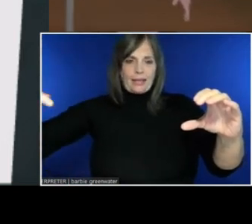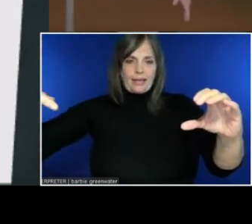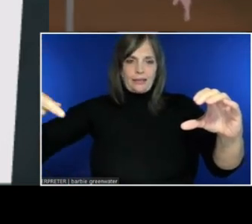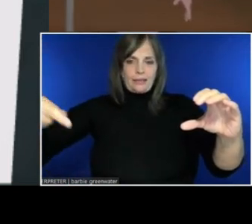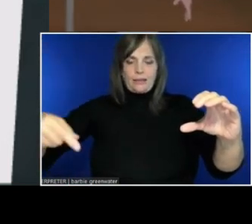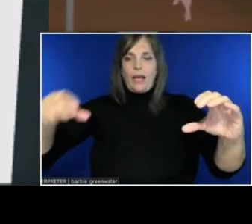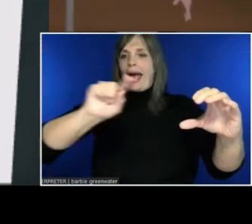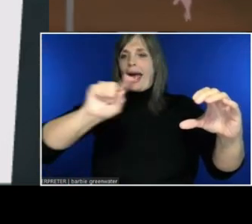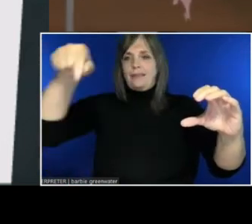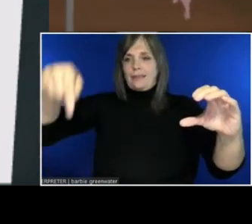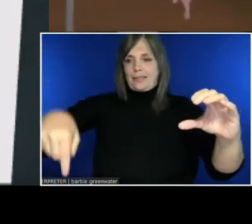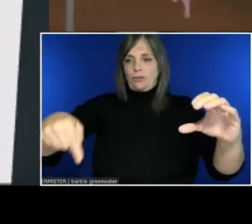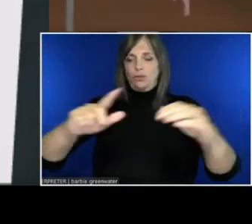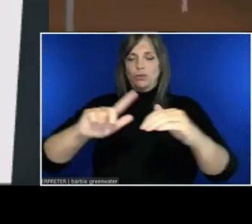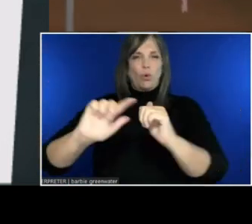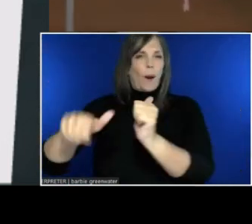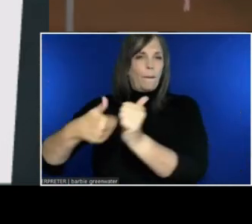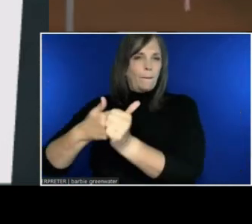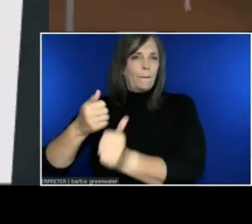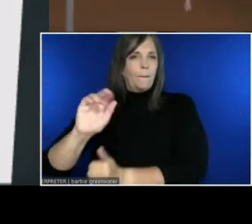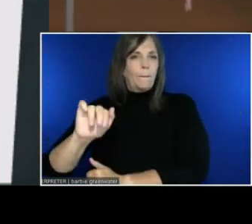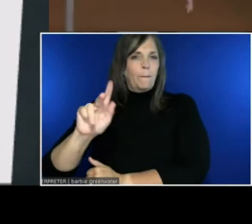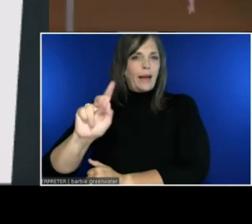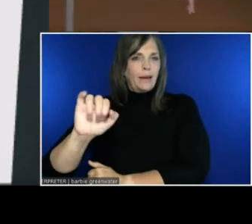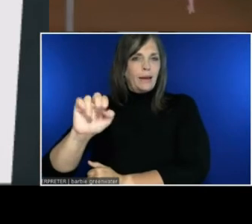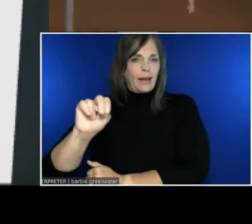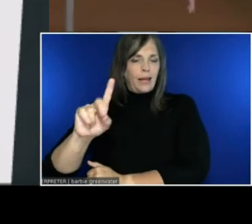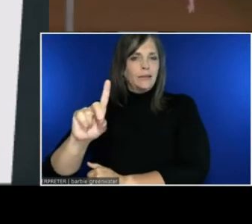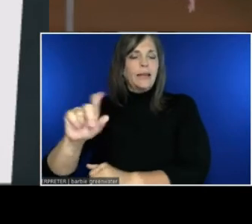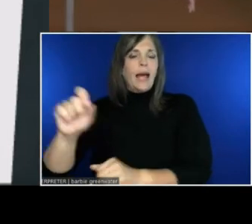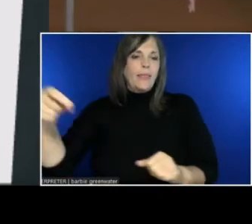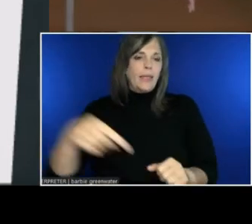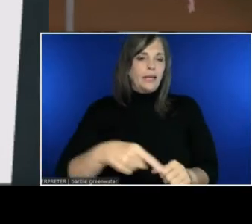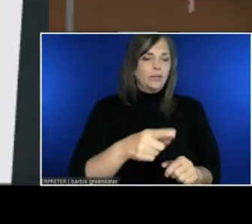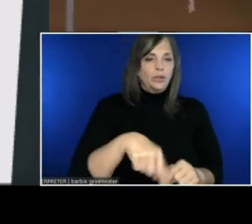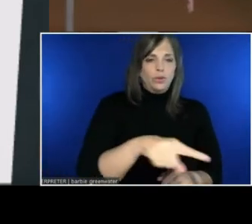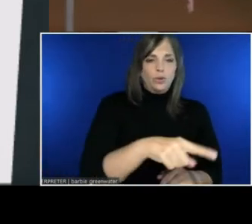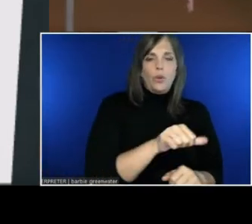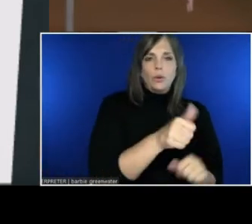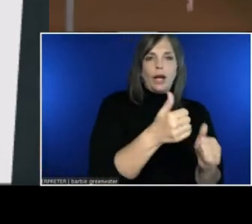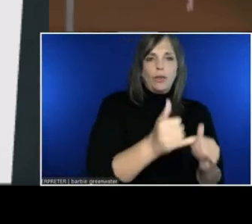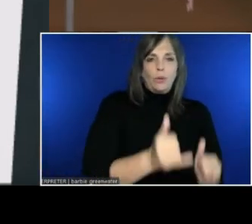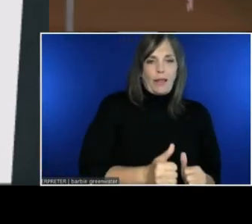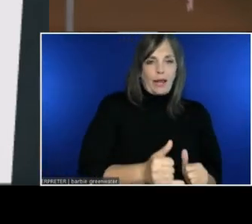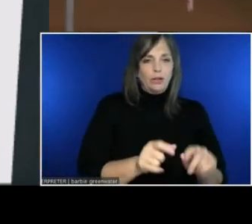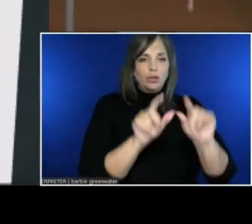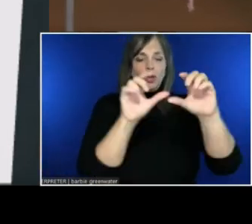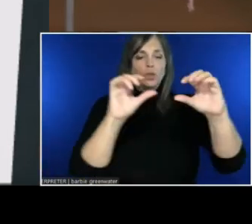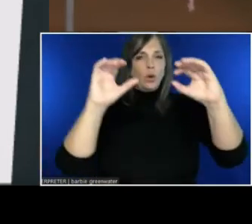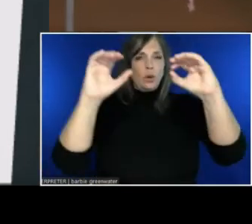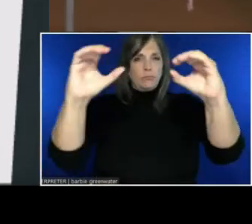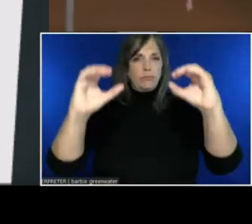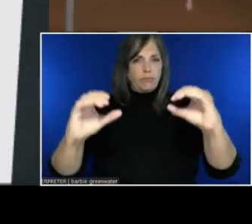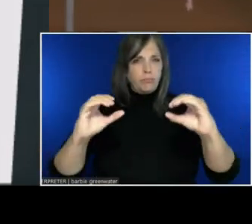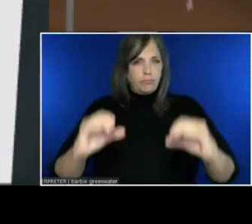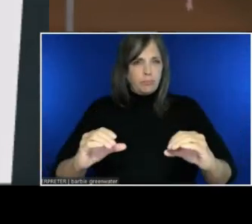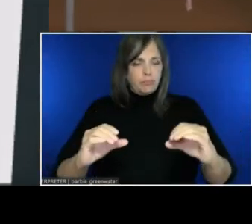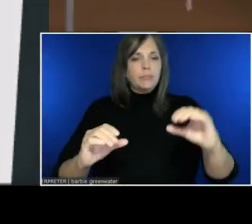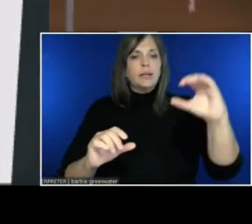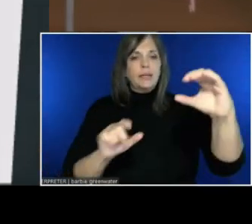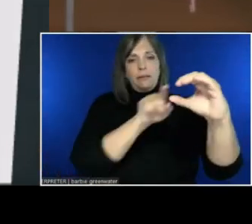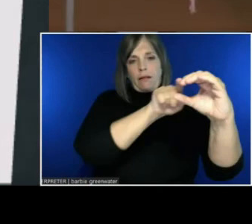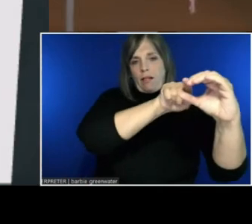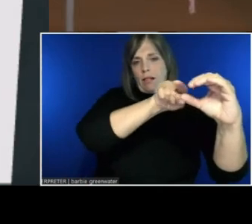And let's deep dive into that green caption or Speech SDK part.